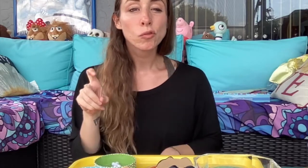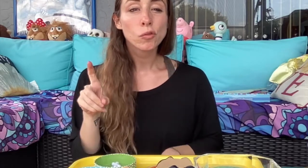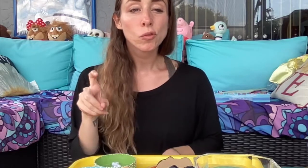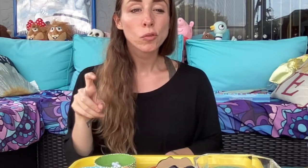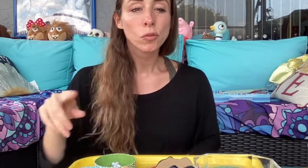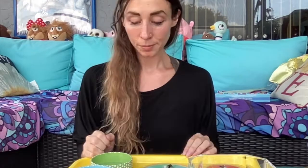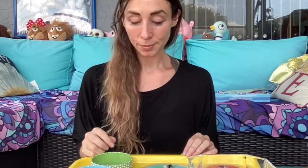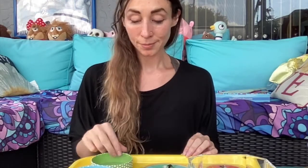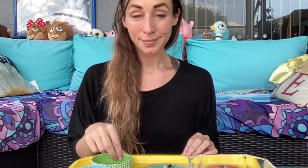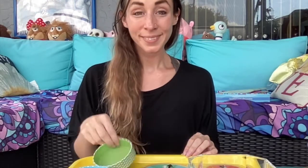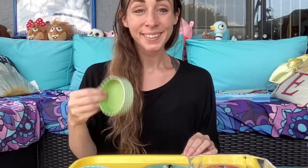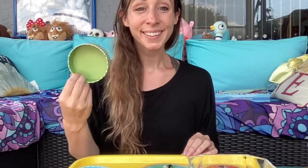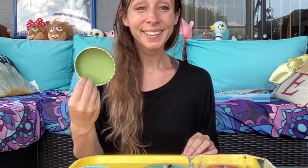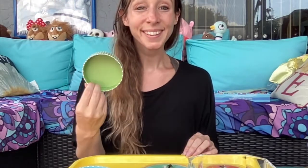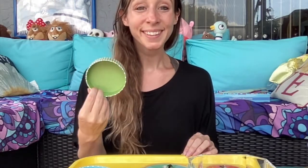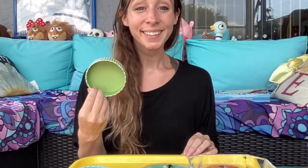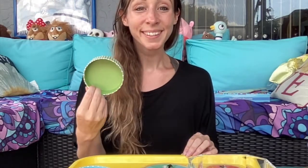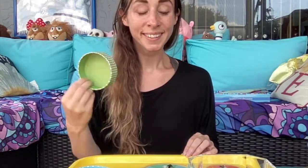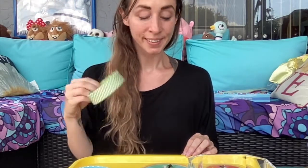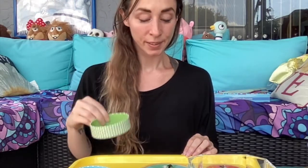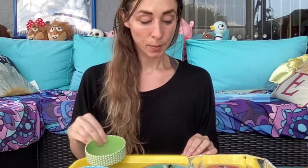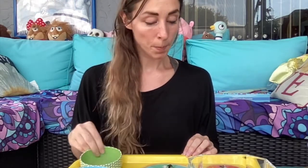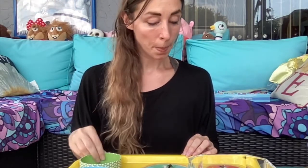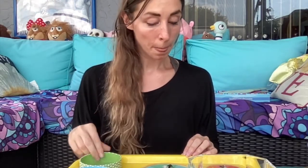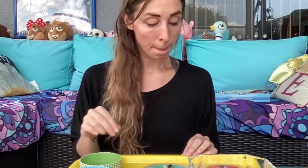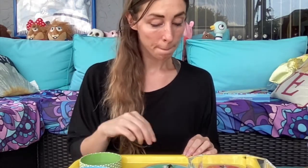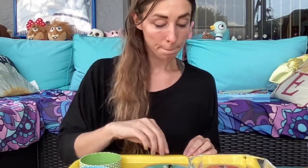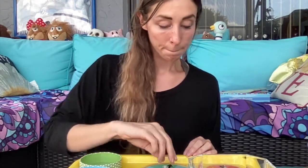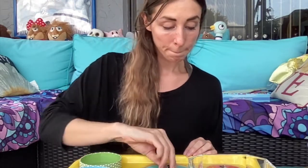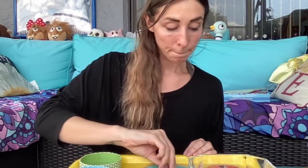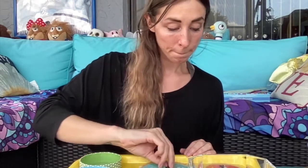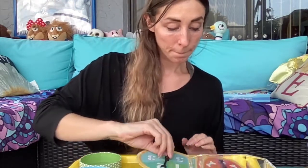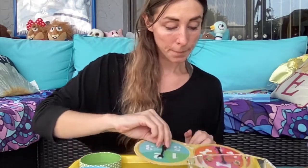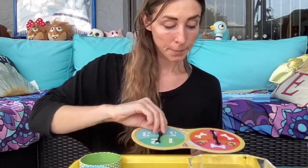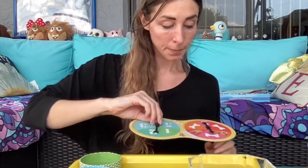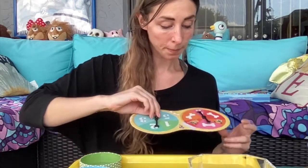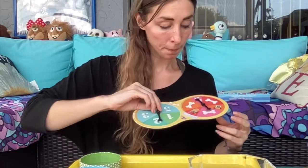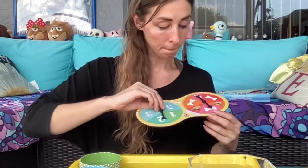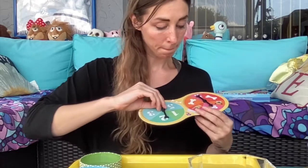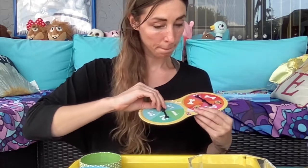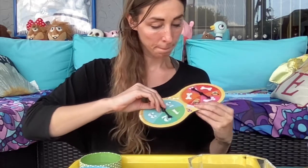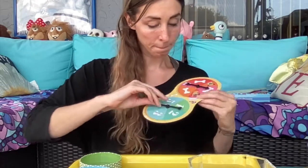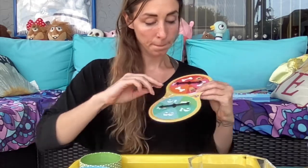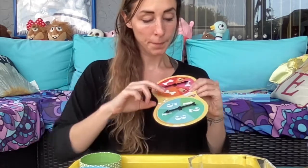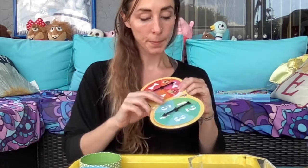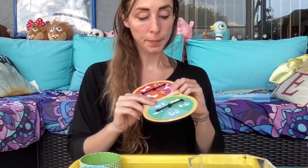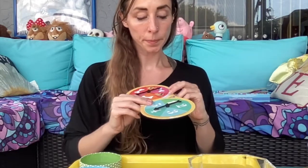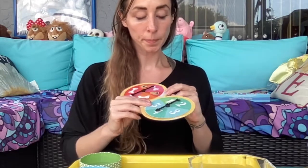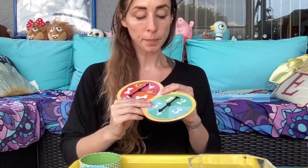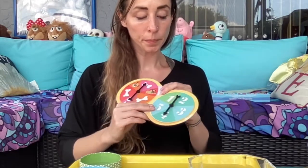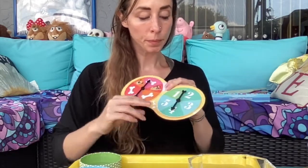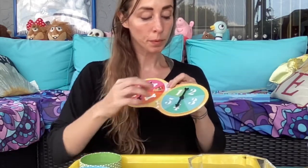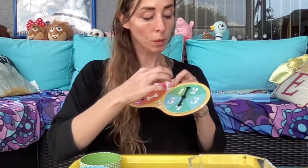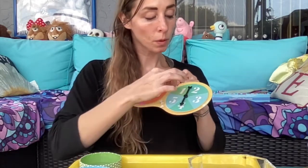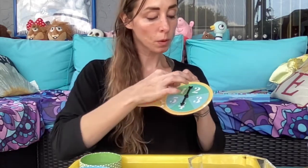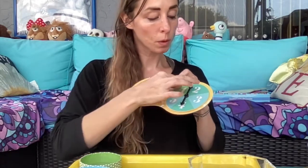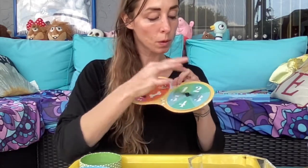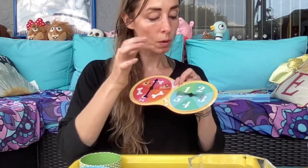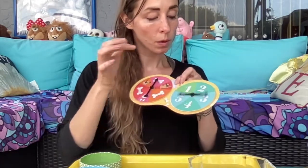How many bones for this green dog dish?